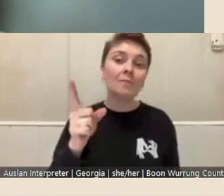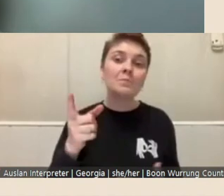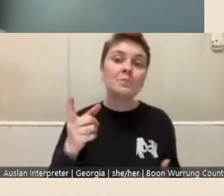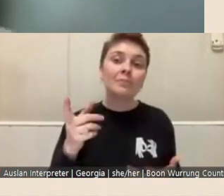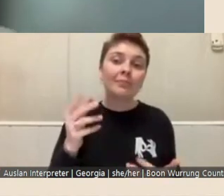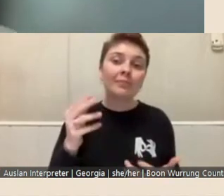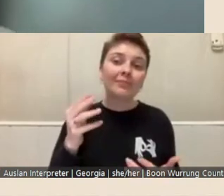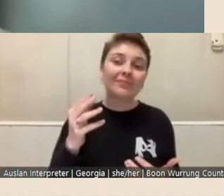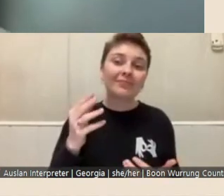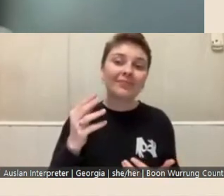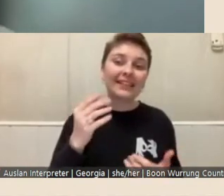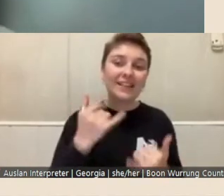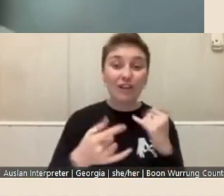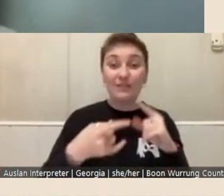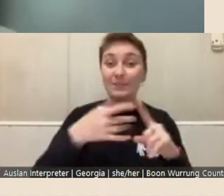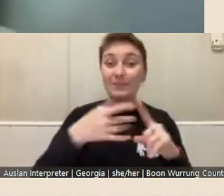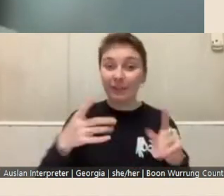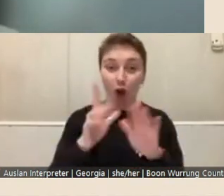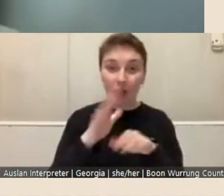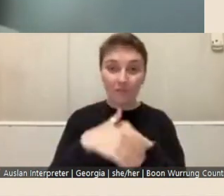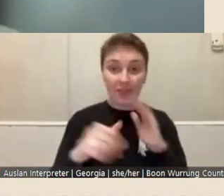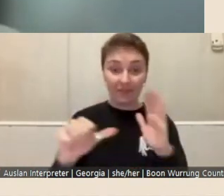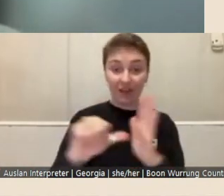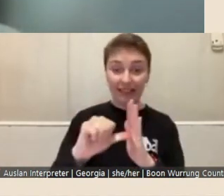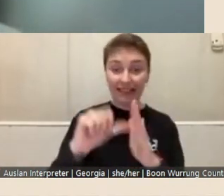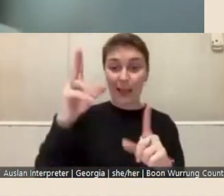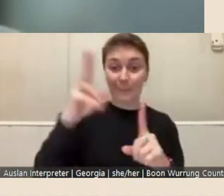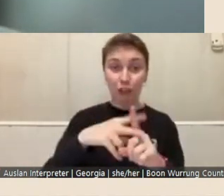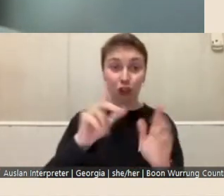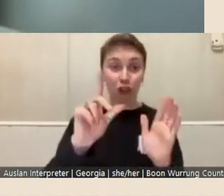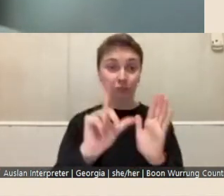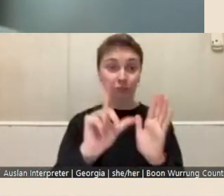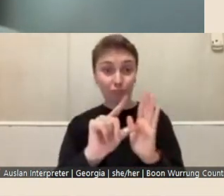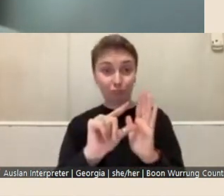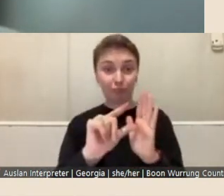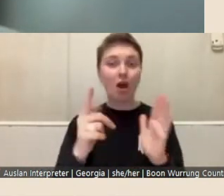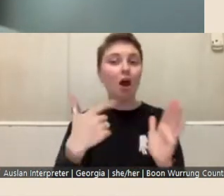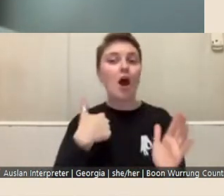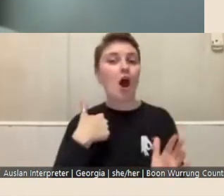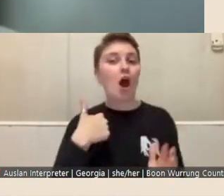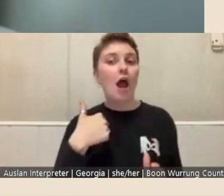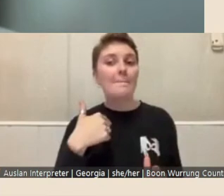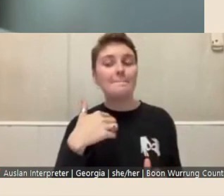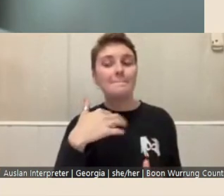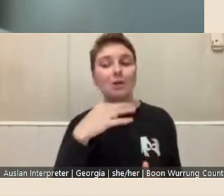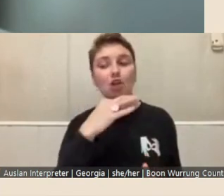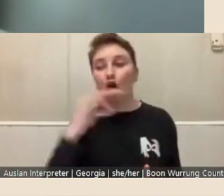about the actual funding application is, I'm not going to be as, as...or the assessors are not